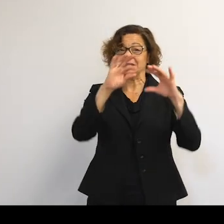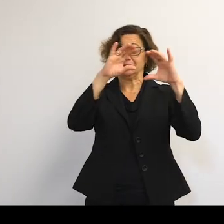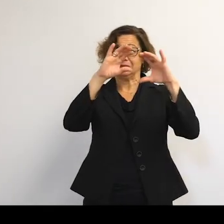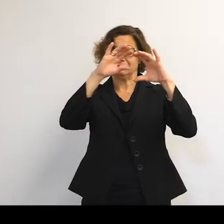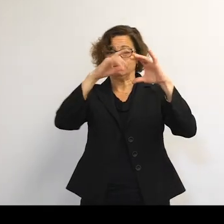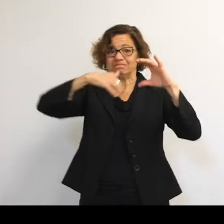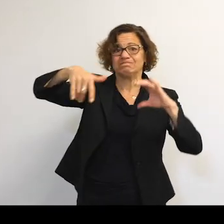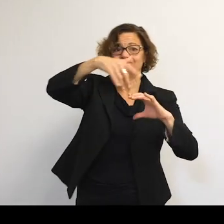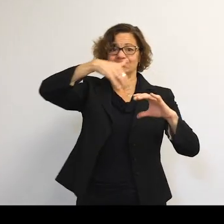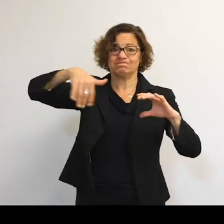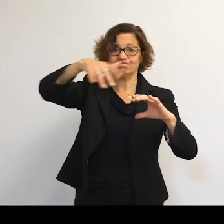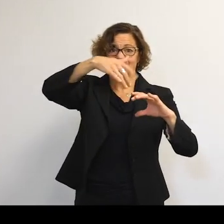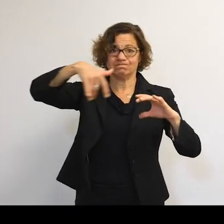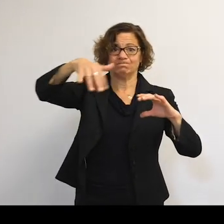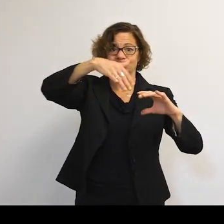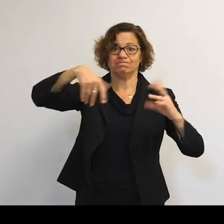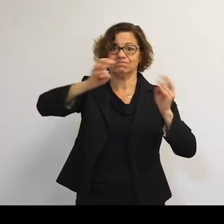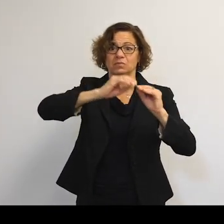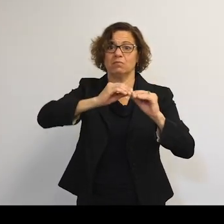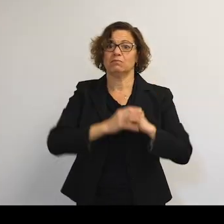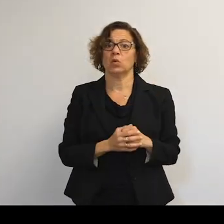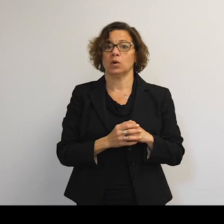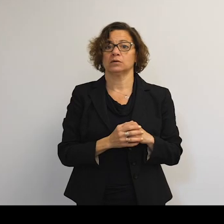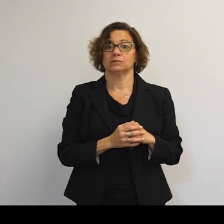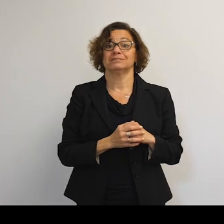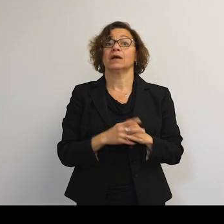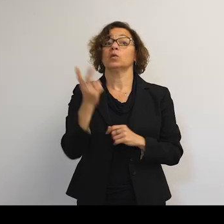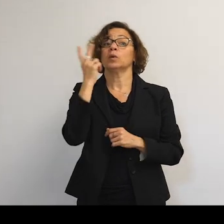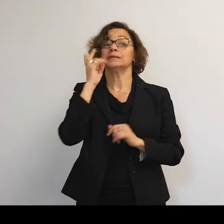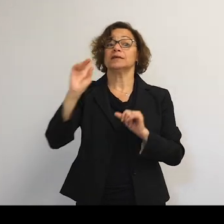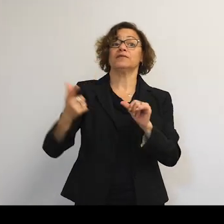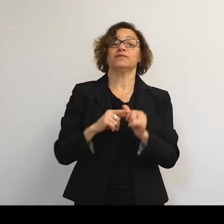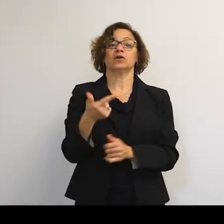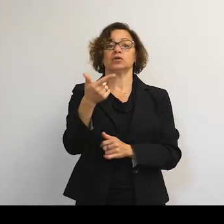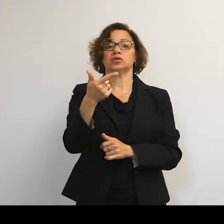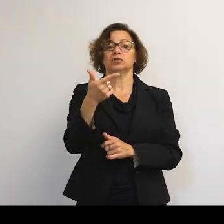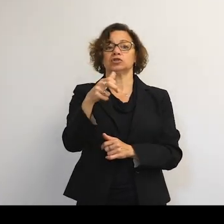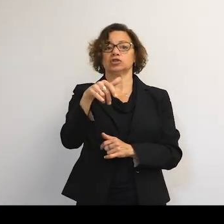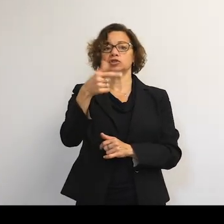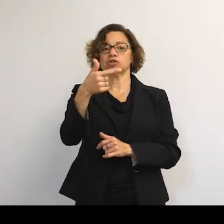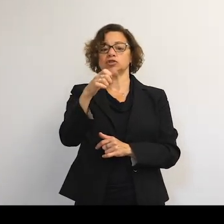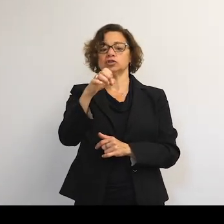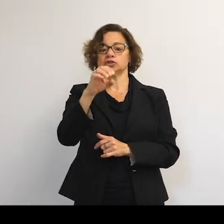We can zoom out a little bit. And we can also see the first geostationary satellite